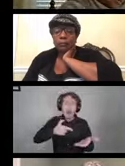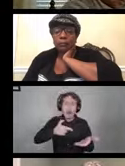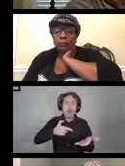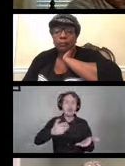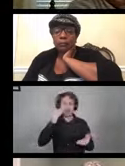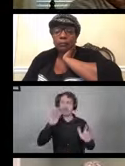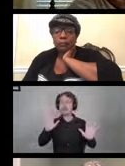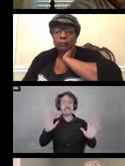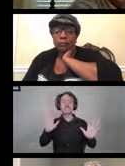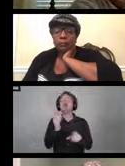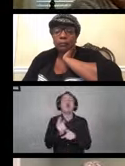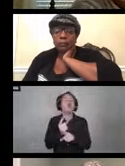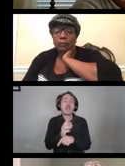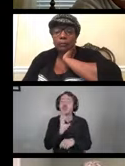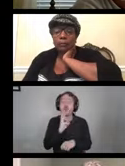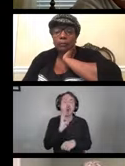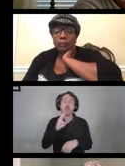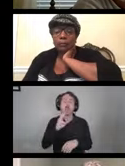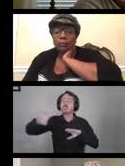and make sure that y'all remember.